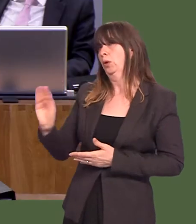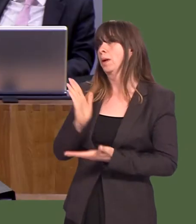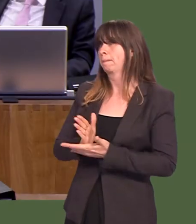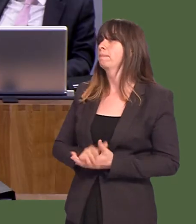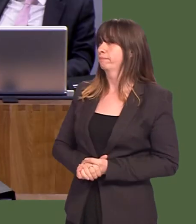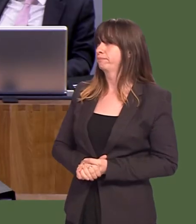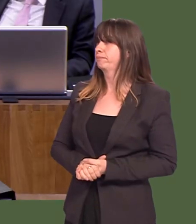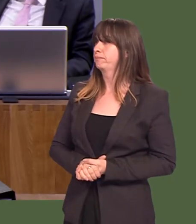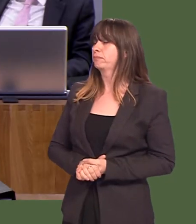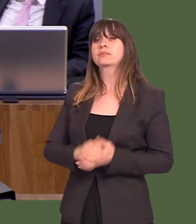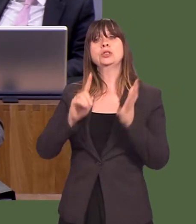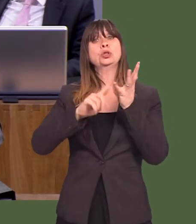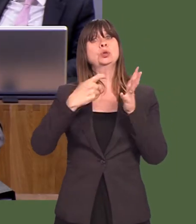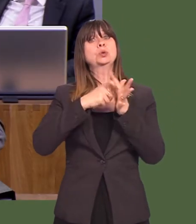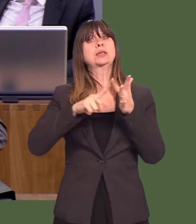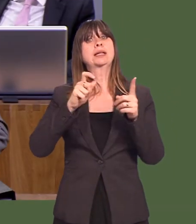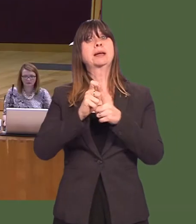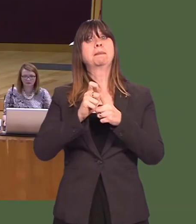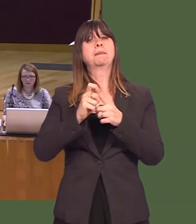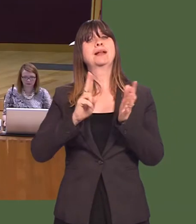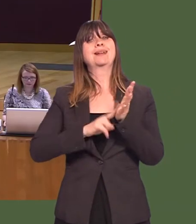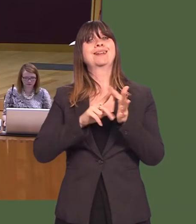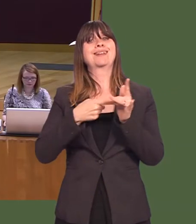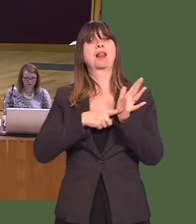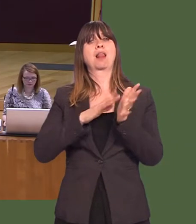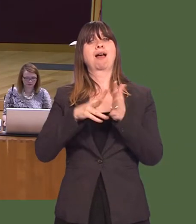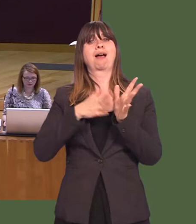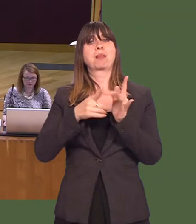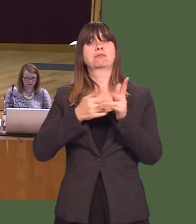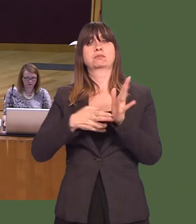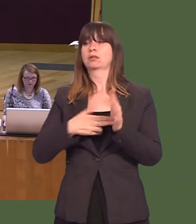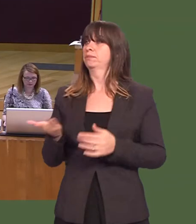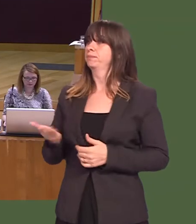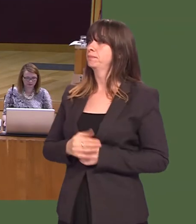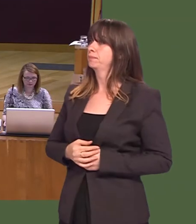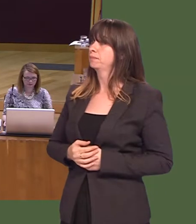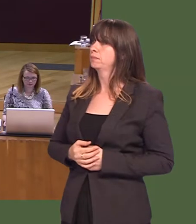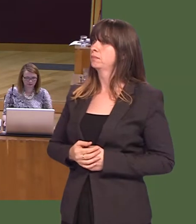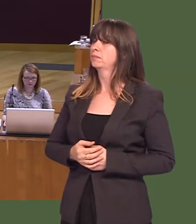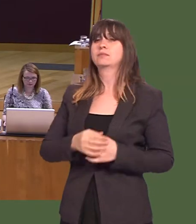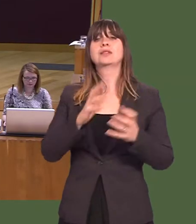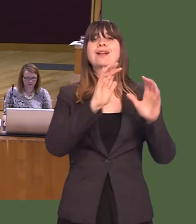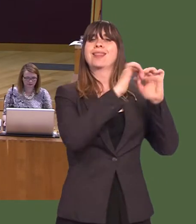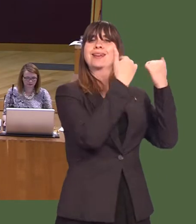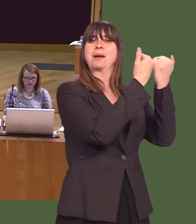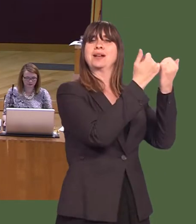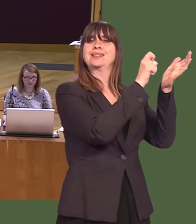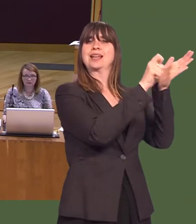Y Llywydd / The Llywydd: Leader of the UKIP group, Neil Hamilton. Neil Hamilton: The First Minister will know that the Cabinet Secretary for Educationís